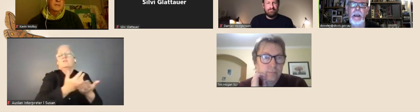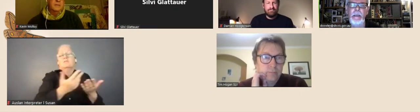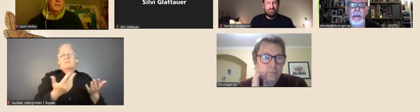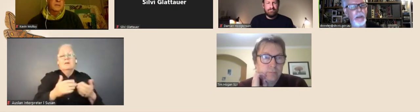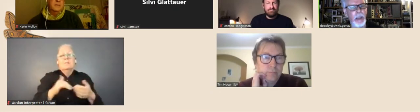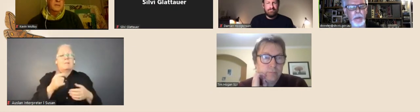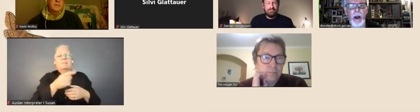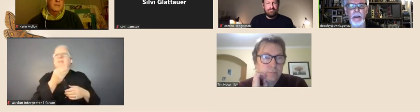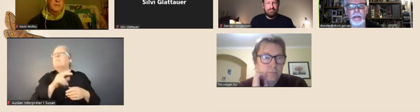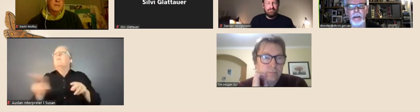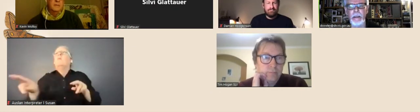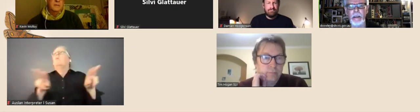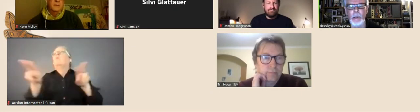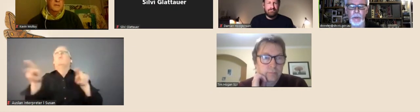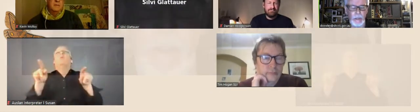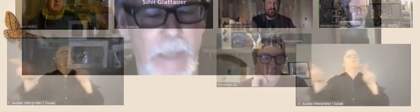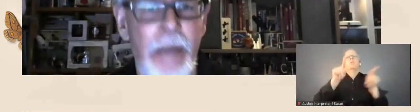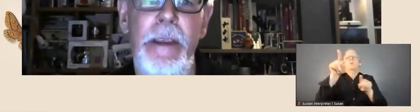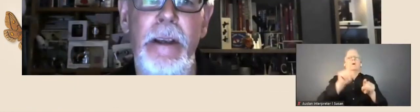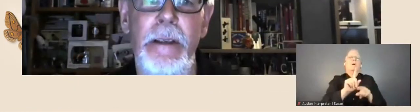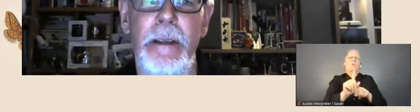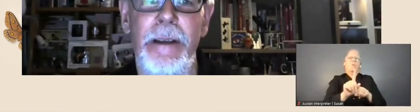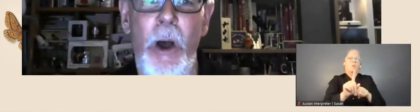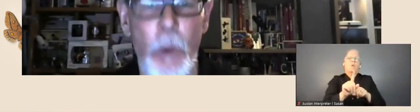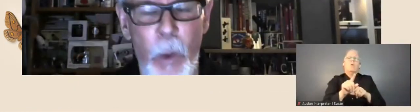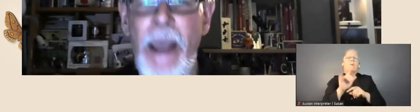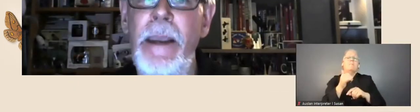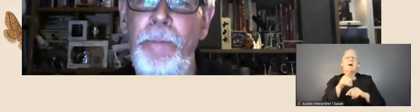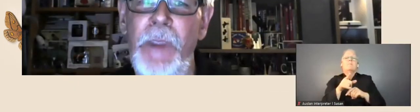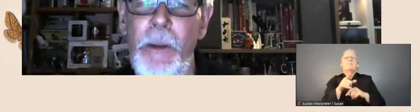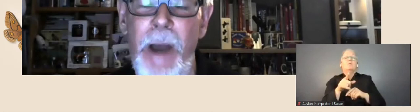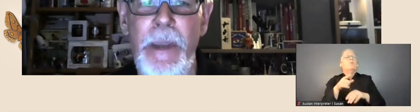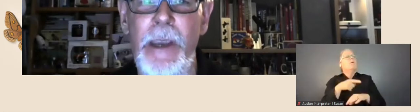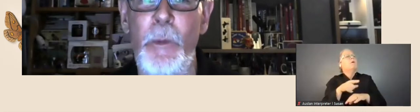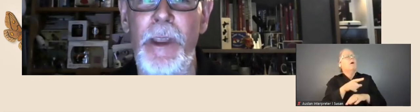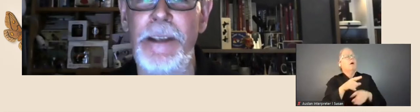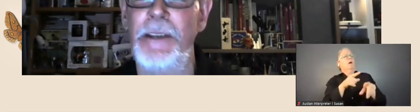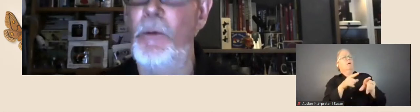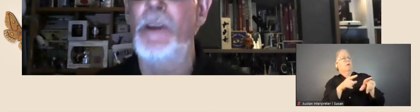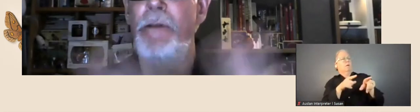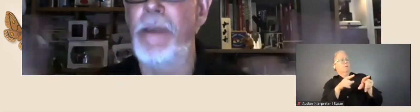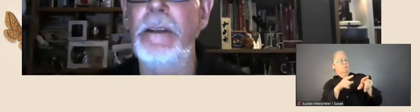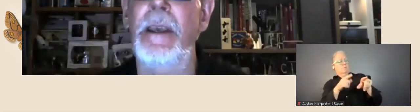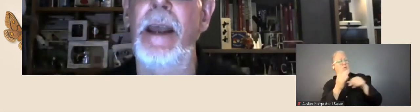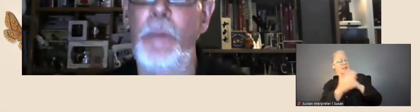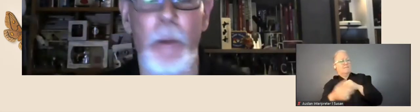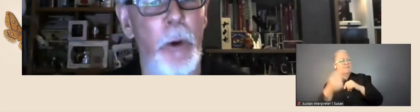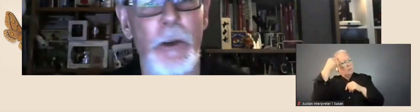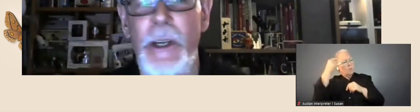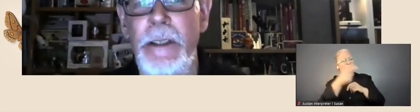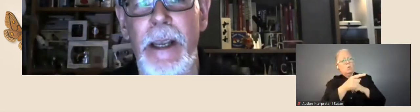the other thing to keep in mind is that, is that you will discover things on the way, you might begin with a list of what you think's going to help your project